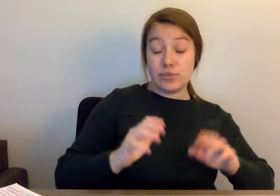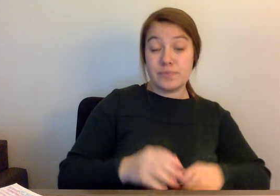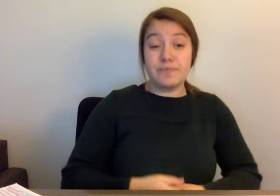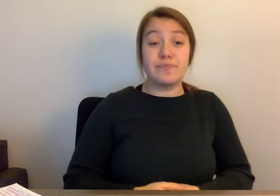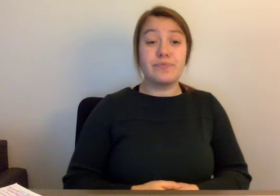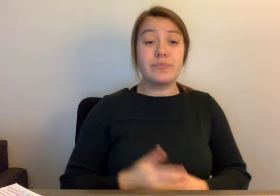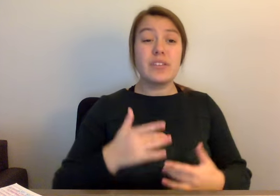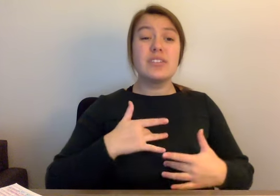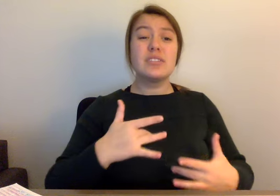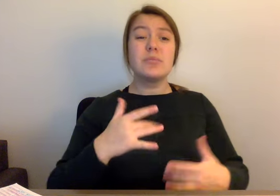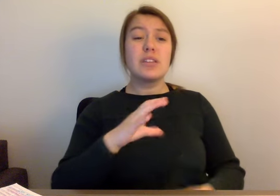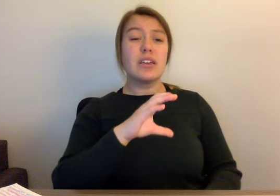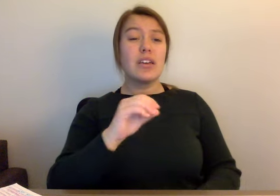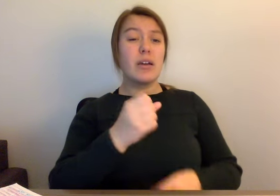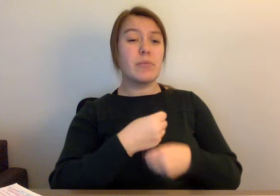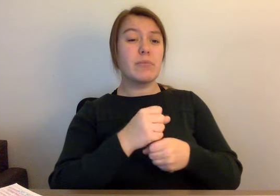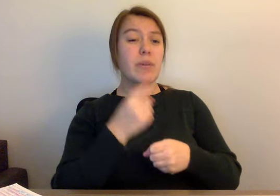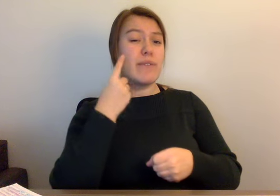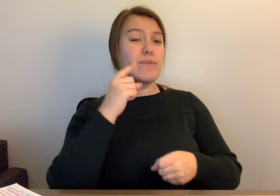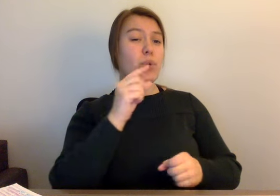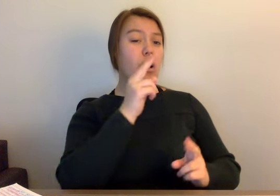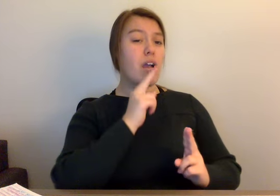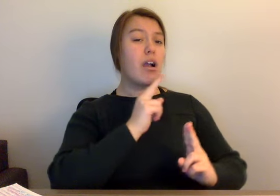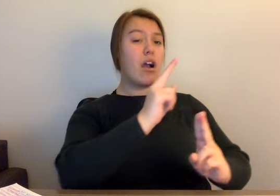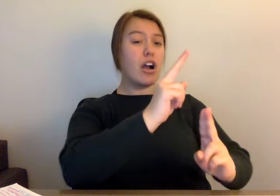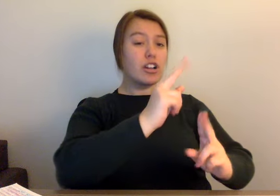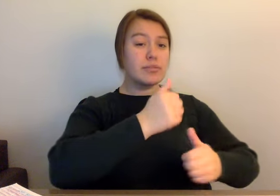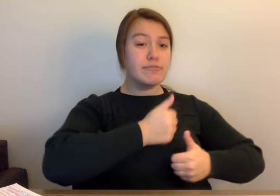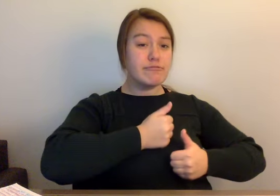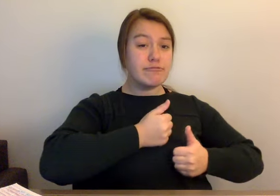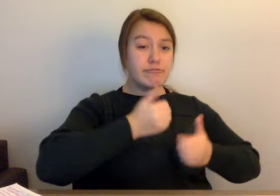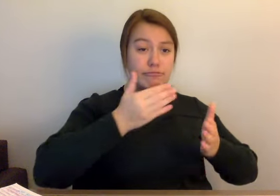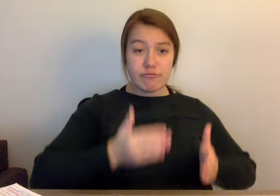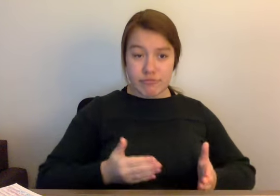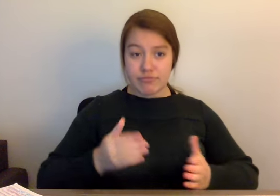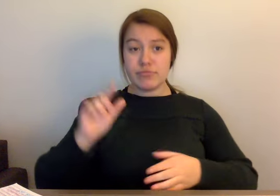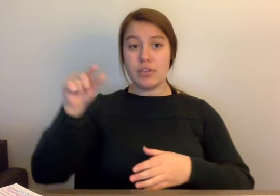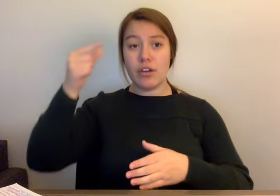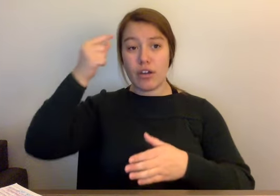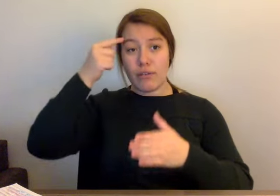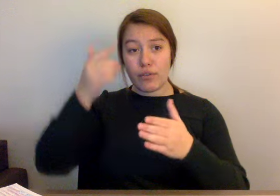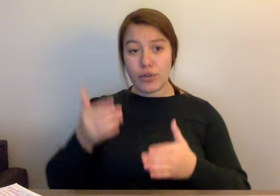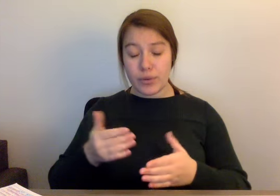hero or governor. Over time, politicians saw that there was money to be made in